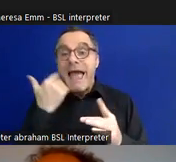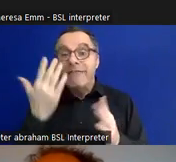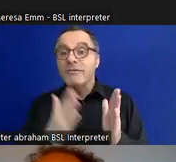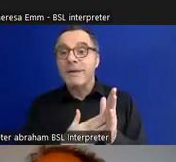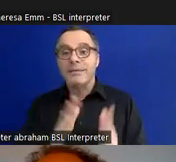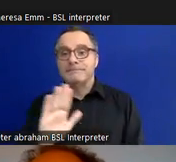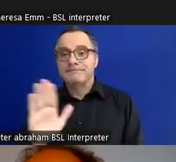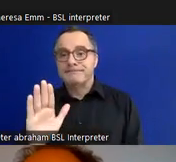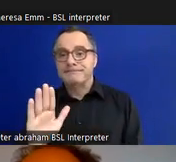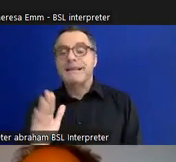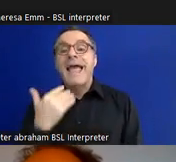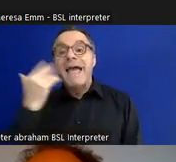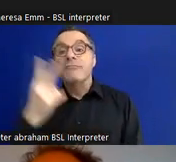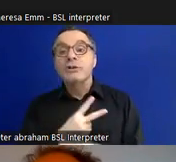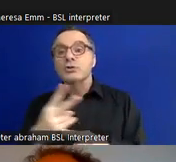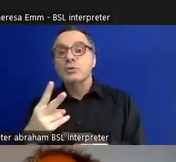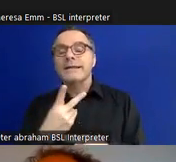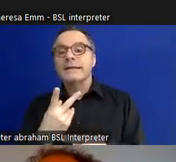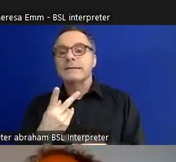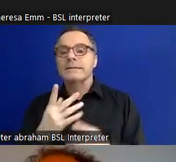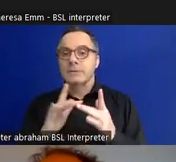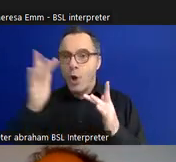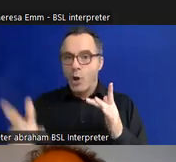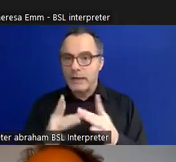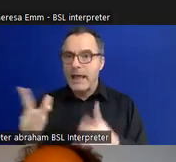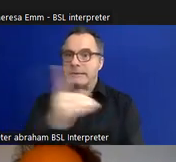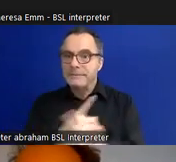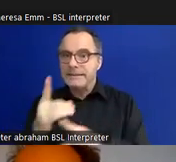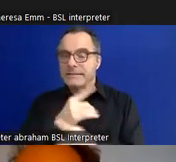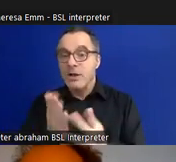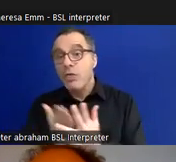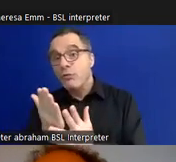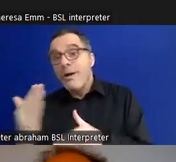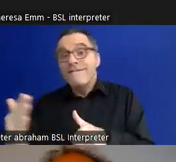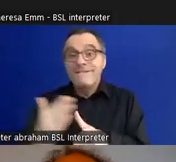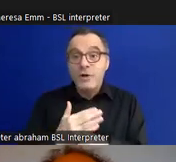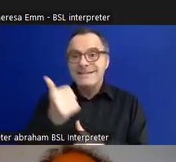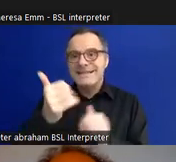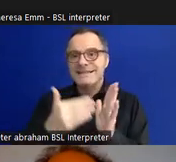met every two weeks during the first kind of six months of Covid and although we delayed